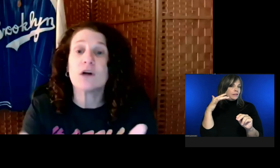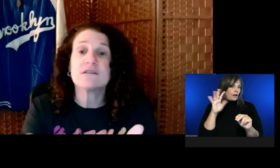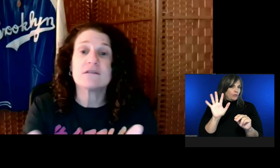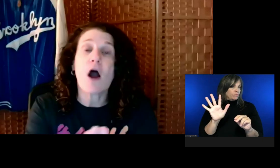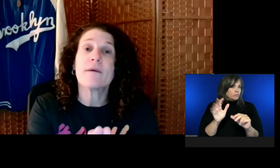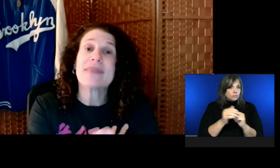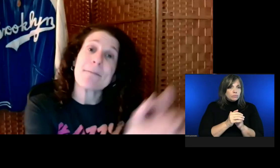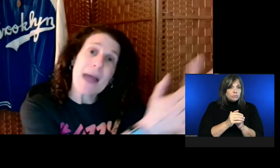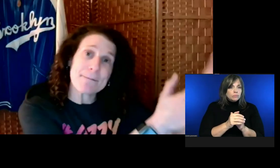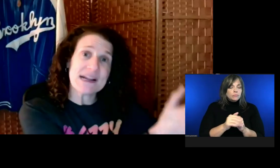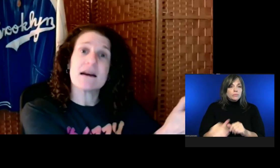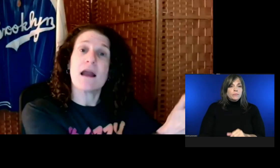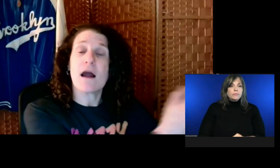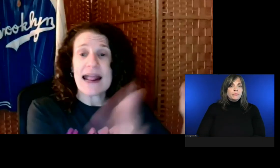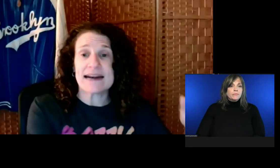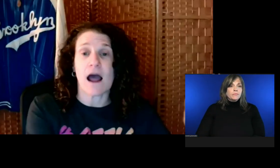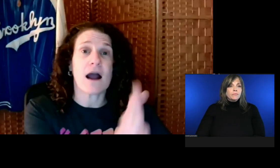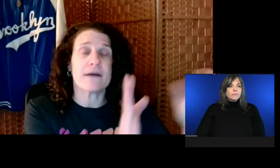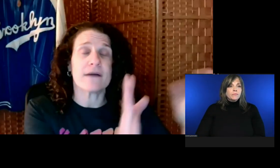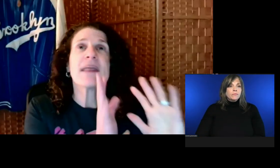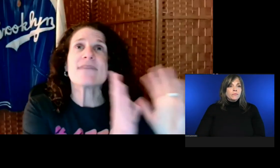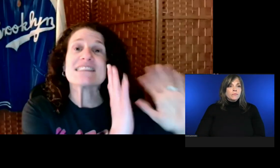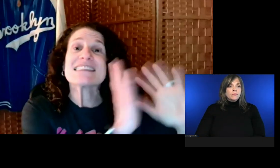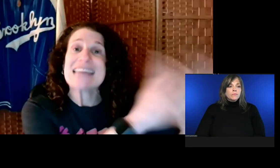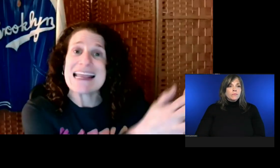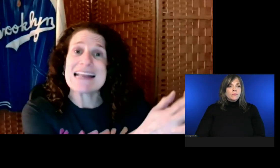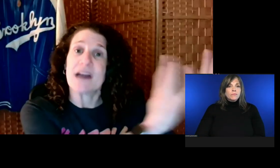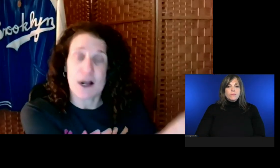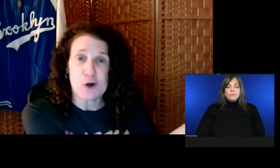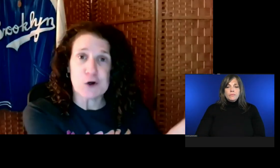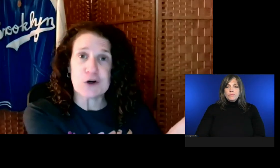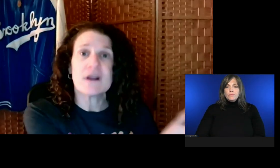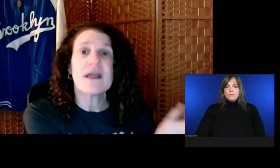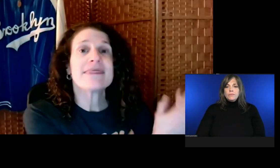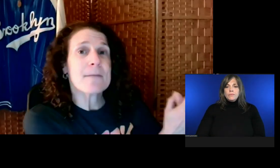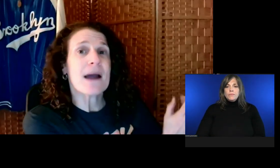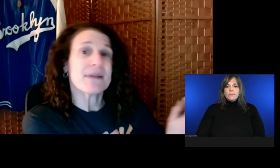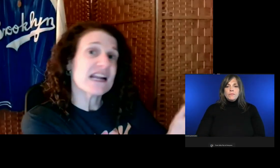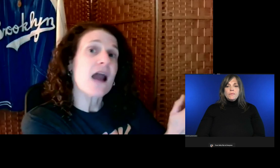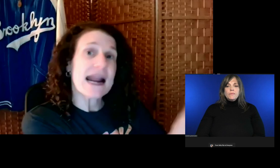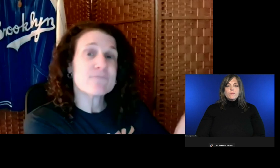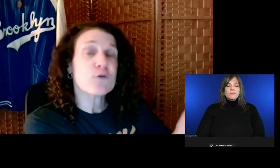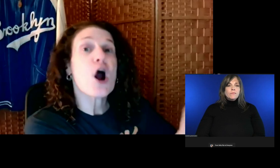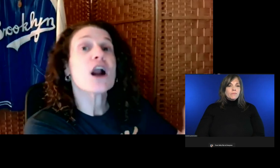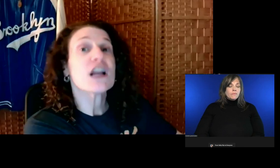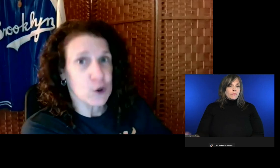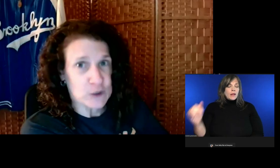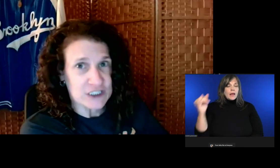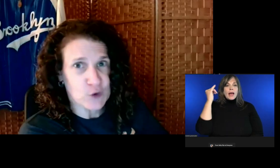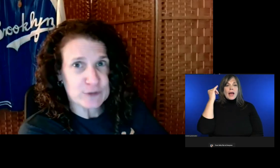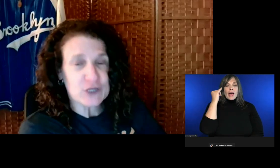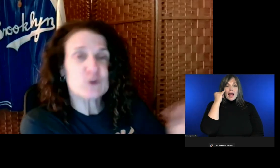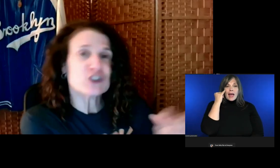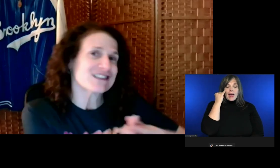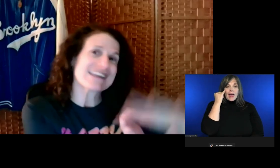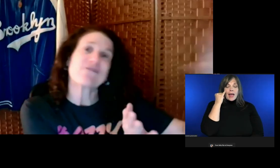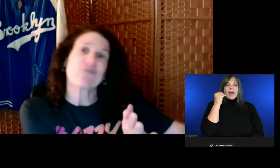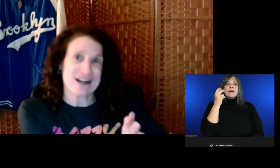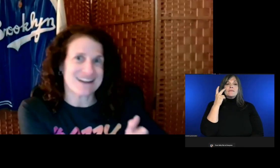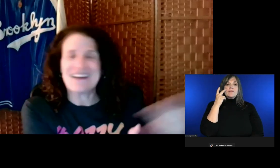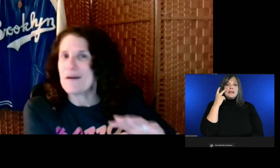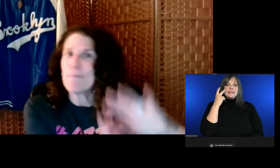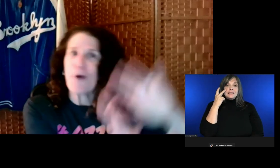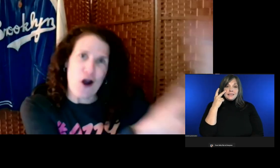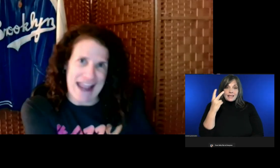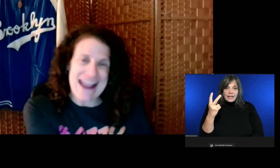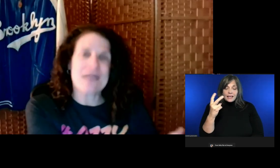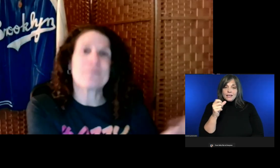If it's seen but not heard, that might be an item for audio description, which is a